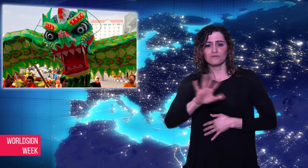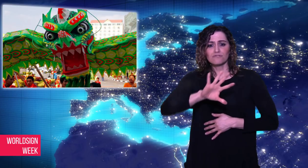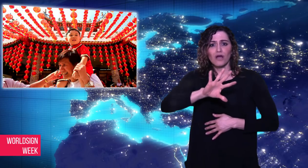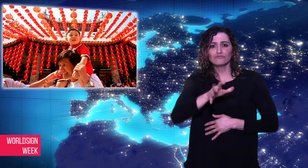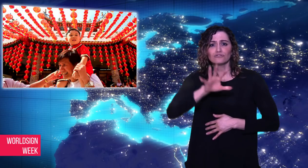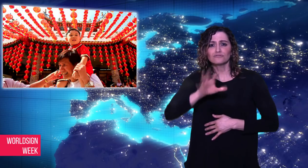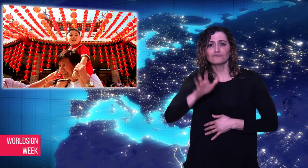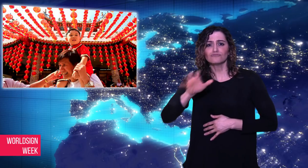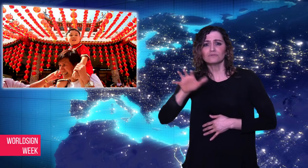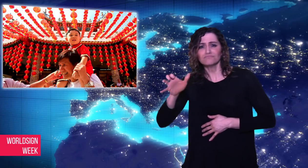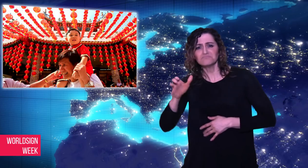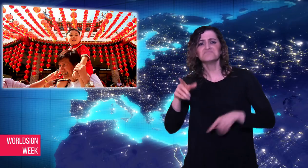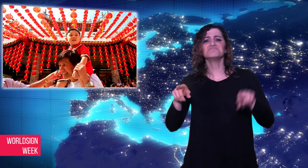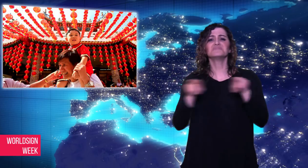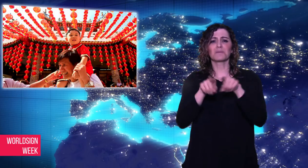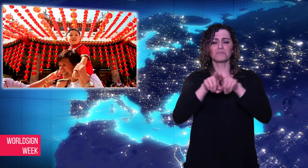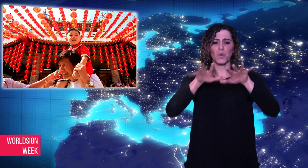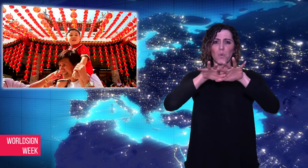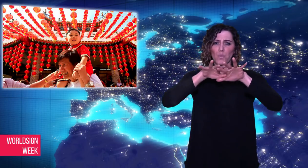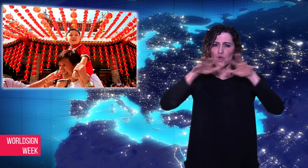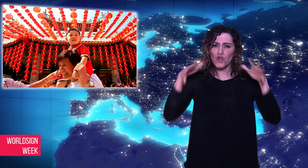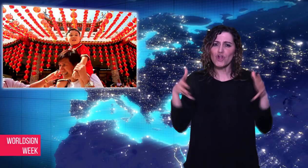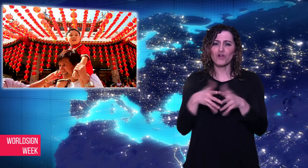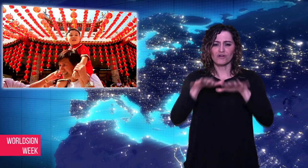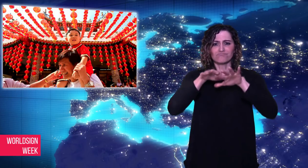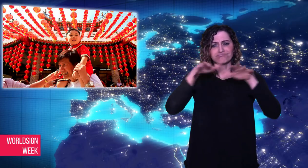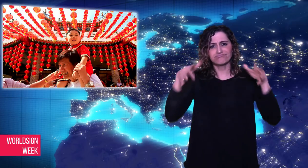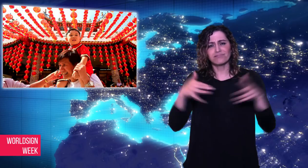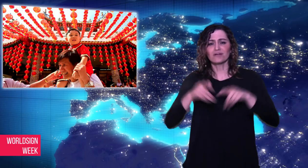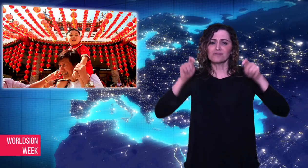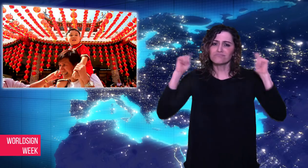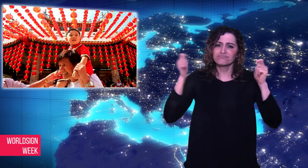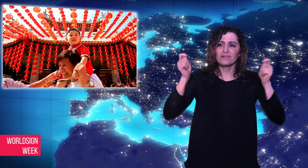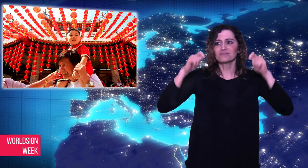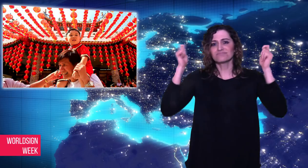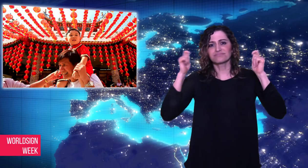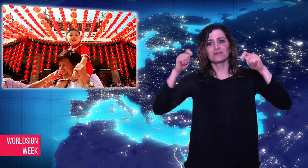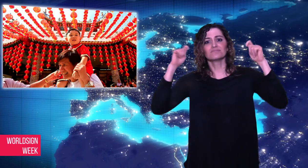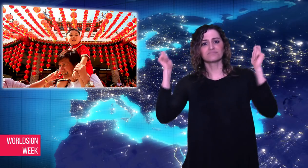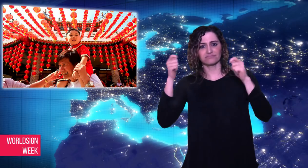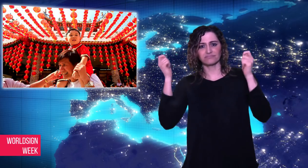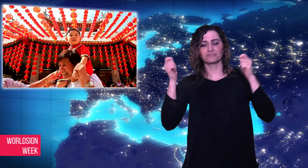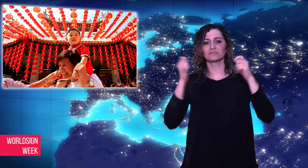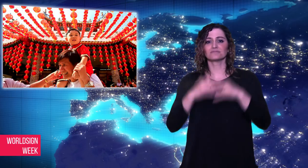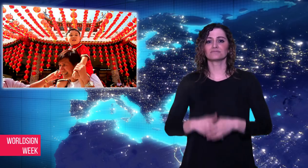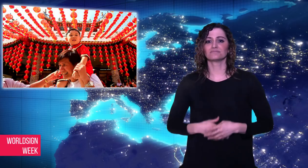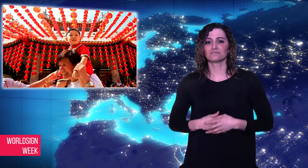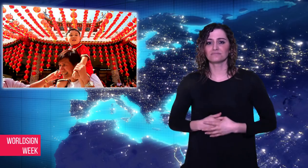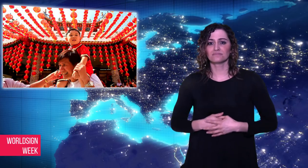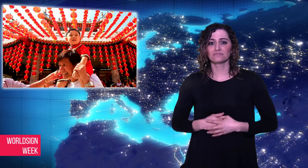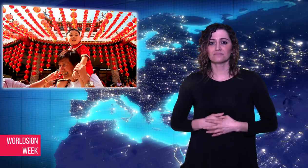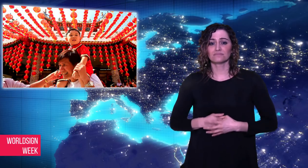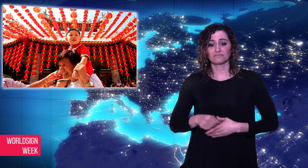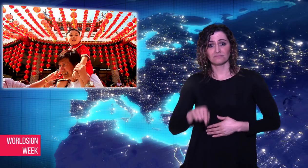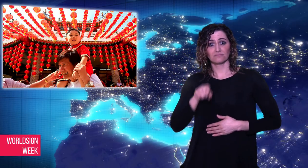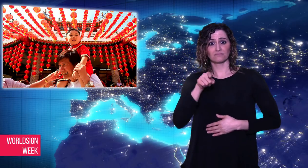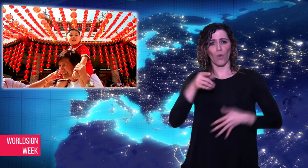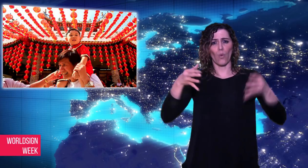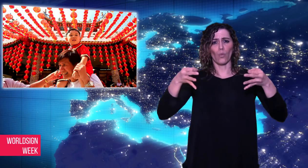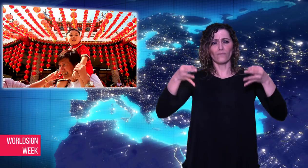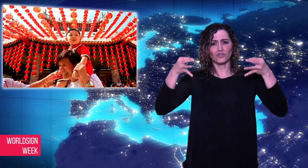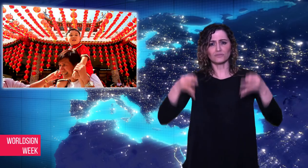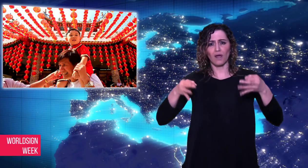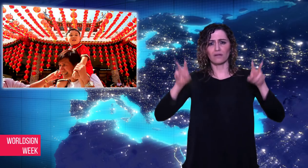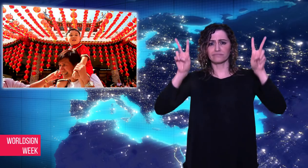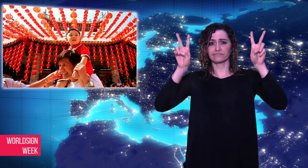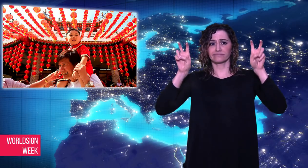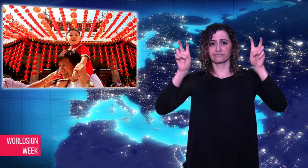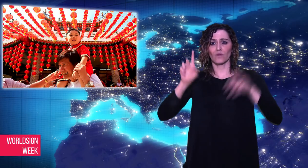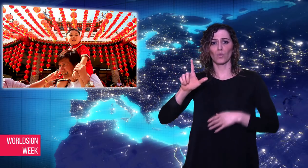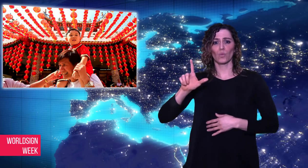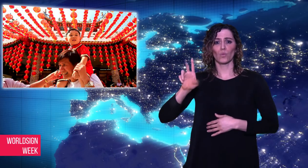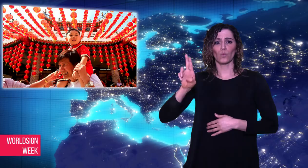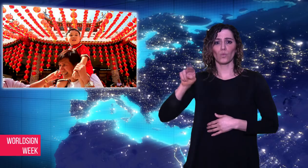throughout the world. Formally known as